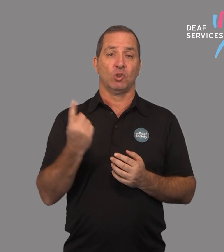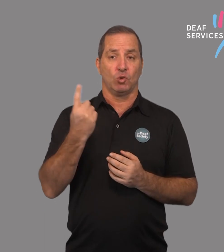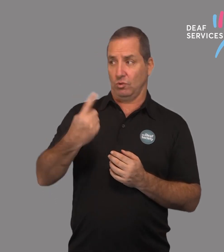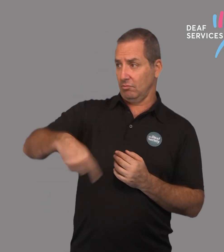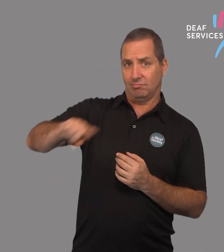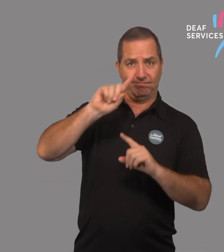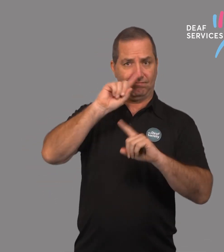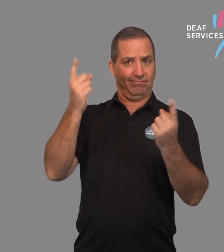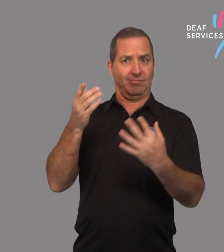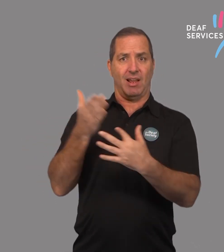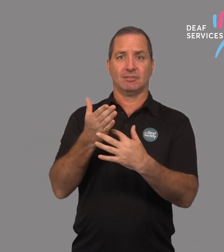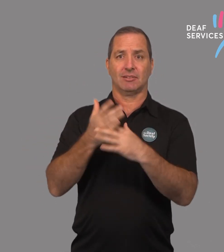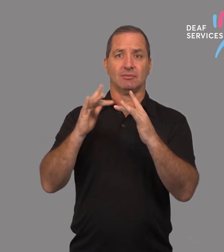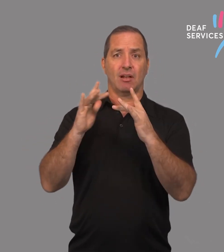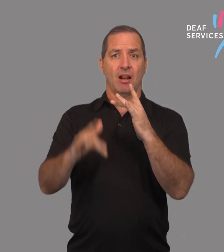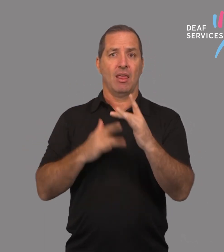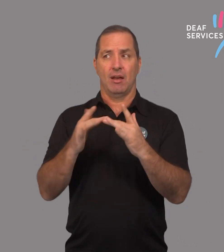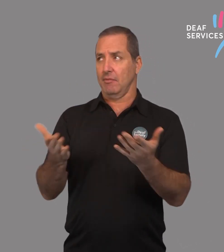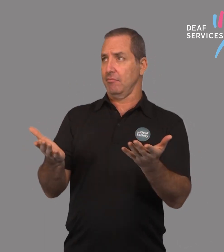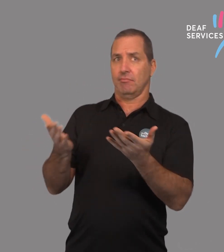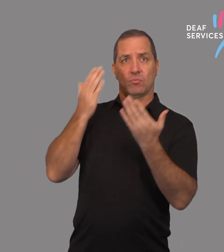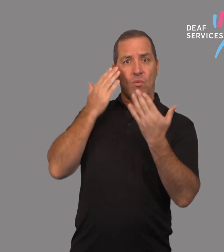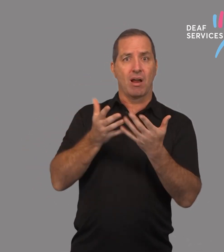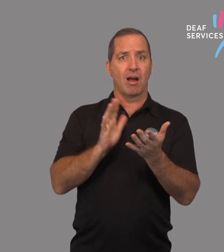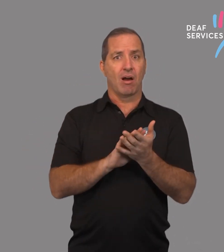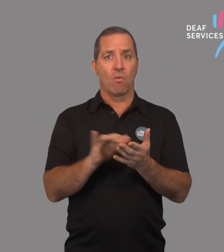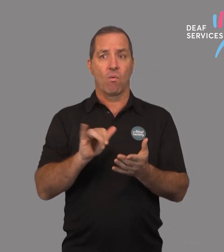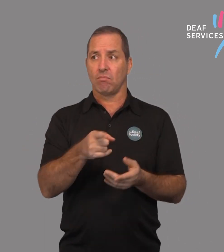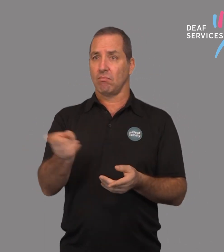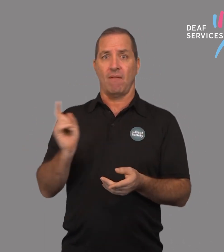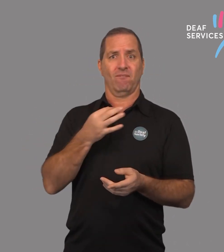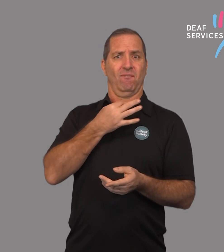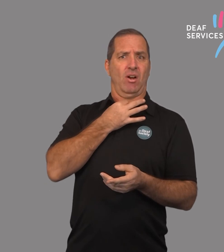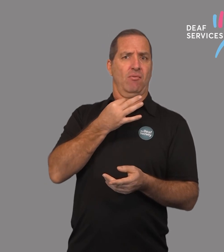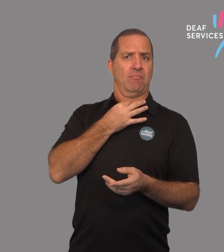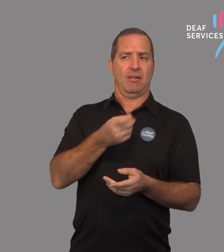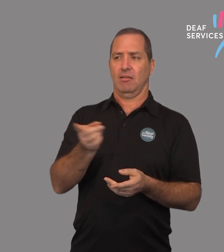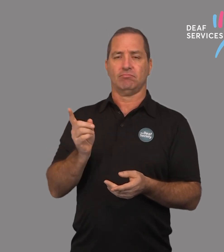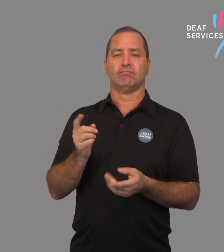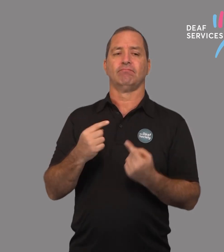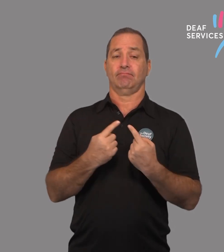For those who cannot access technology/ learning at home and are socially isolated;